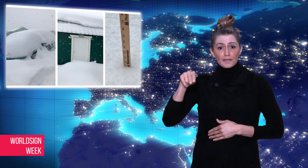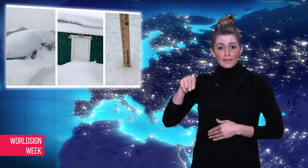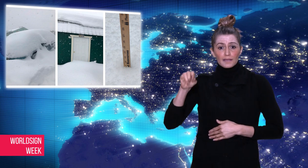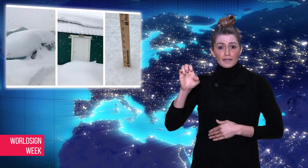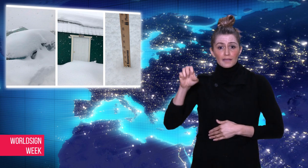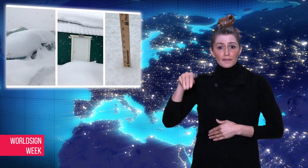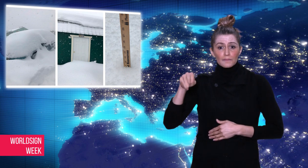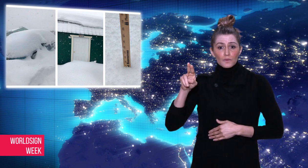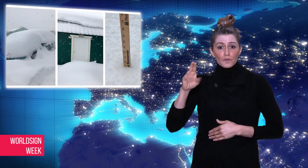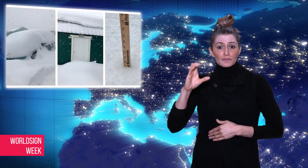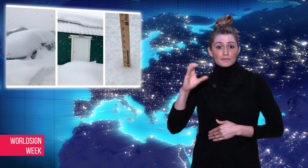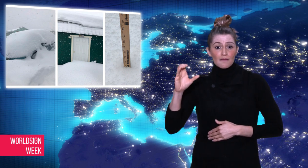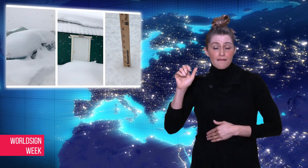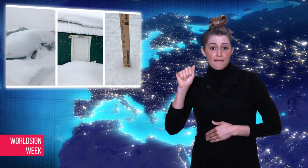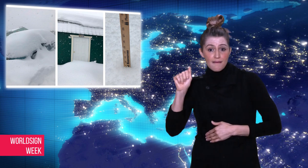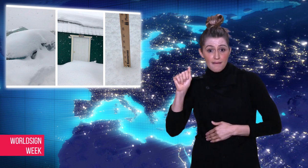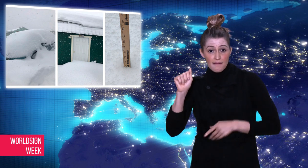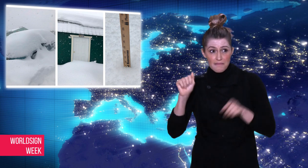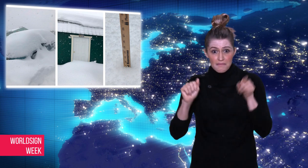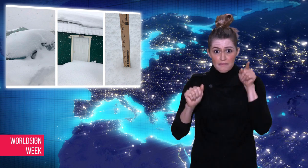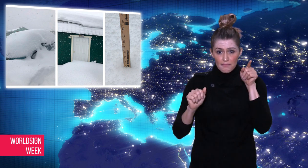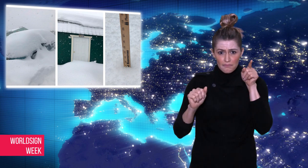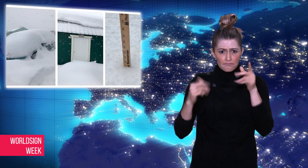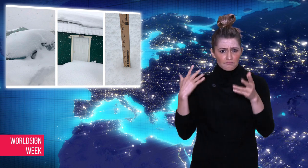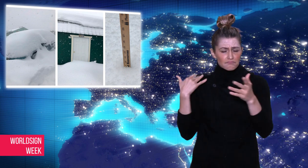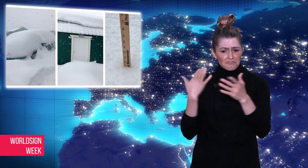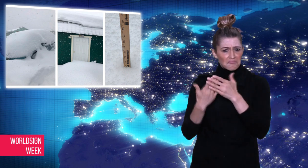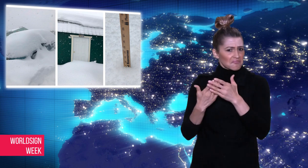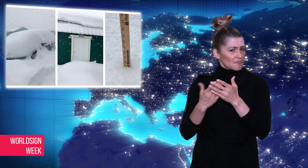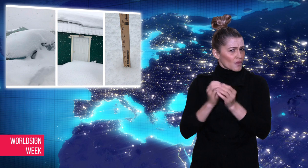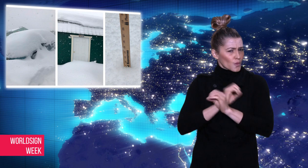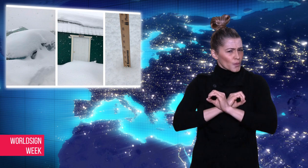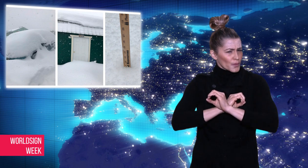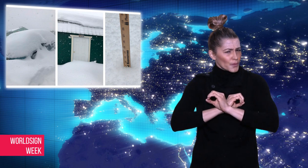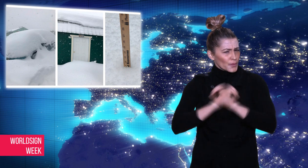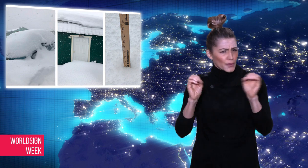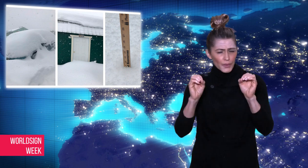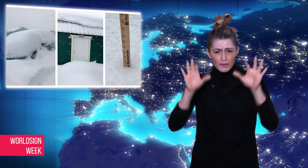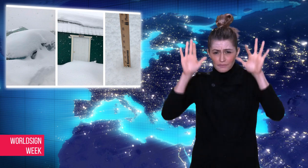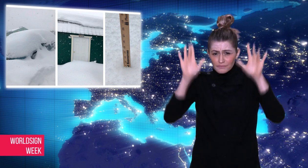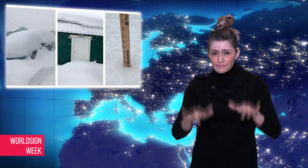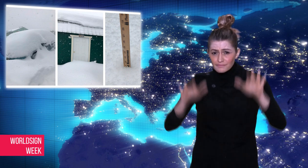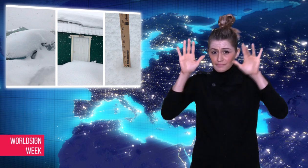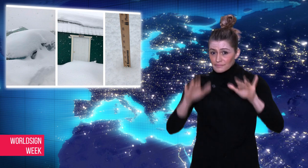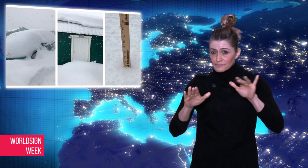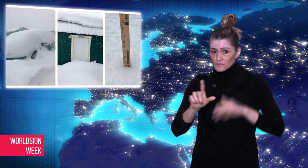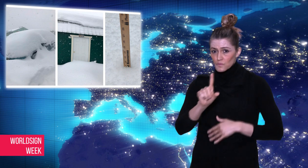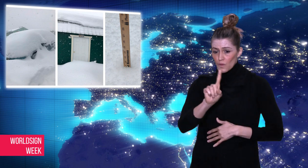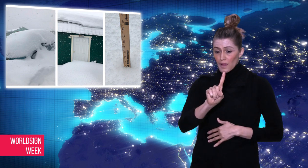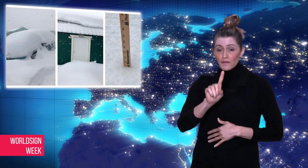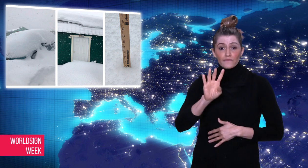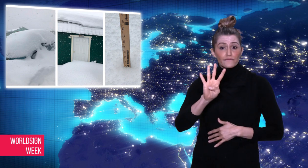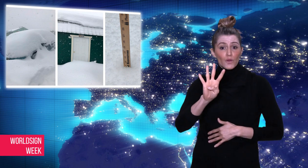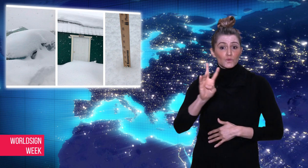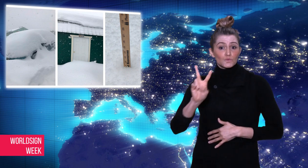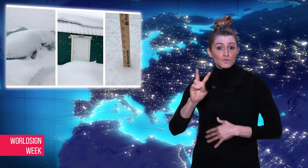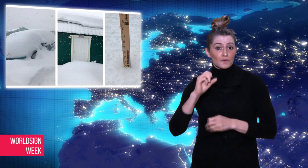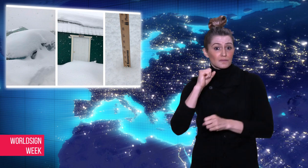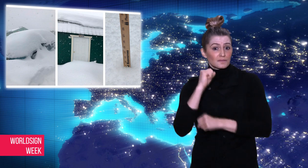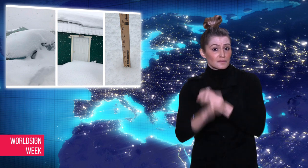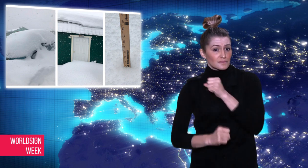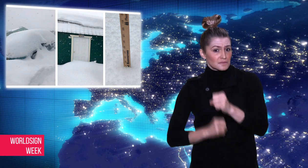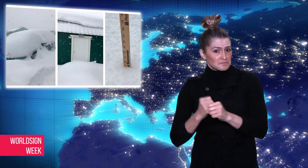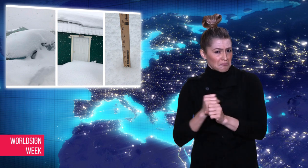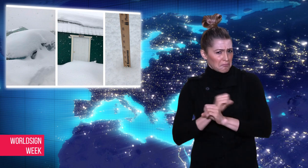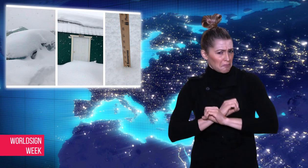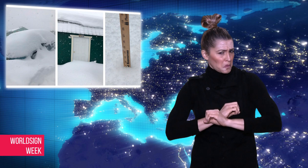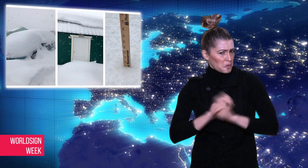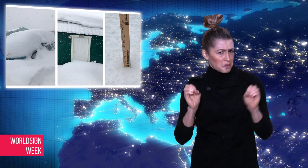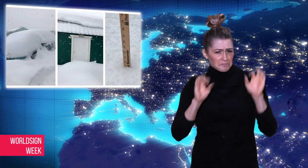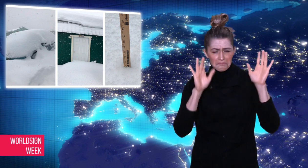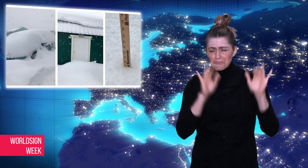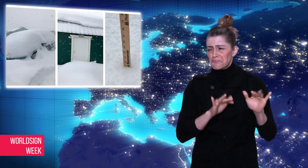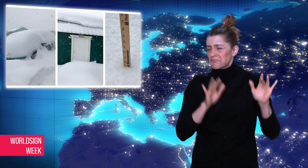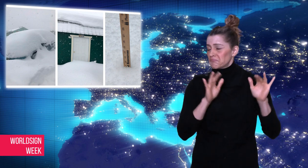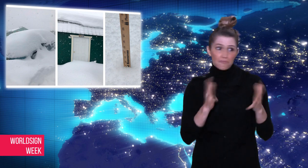the US state of Nevada that never had snow for 142